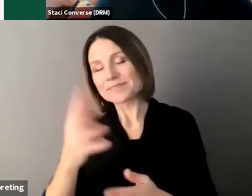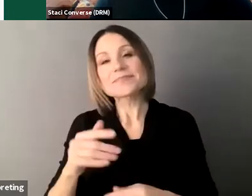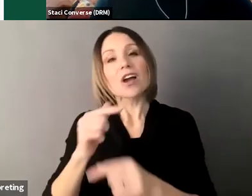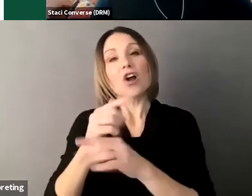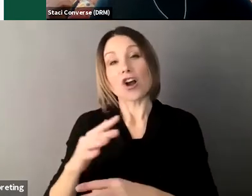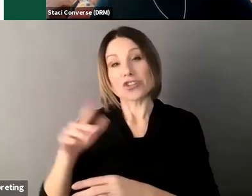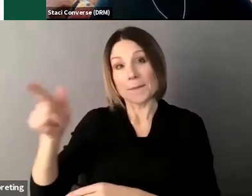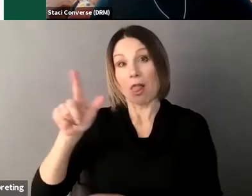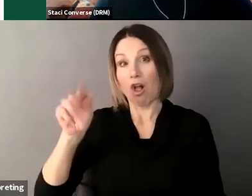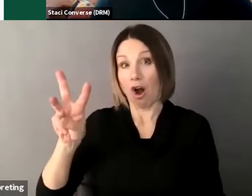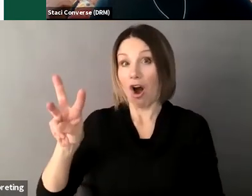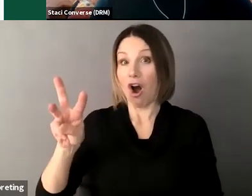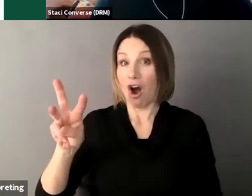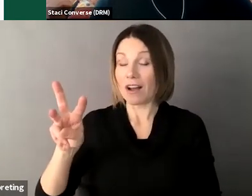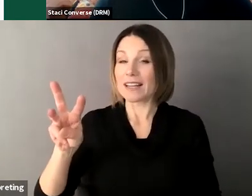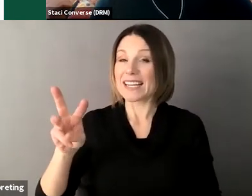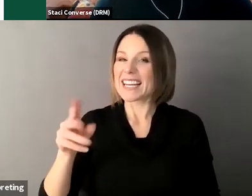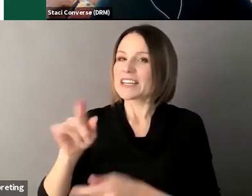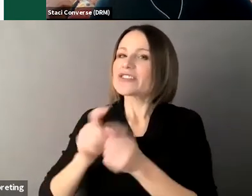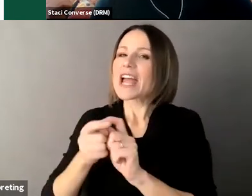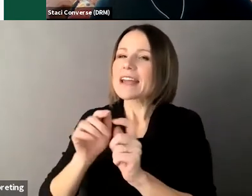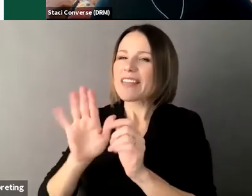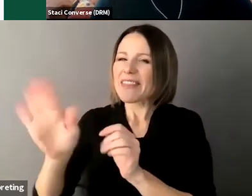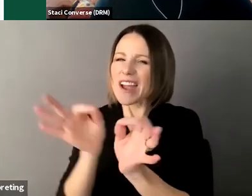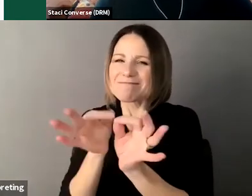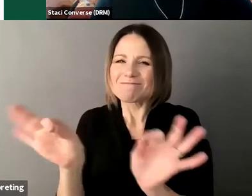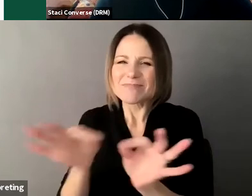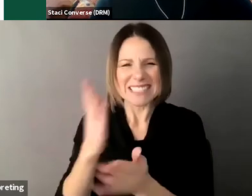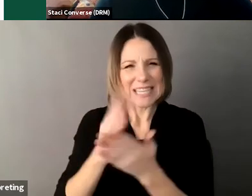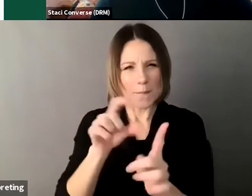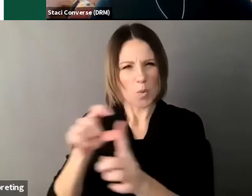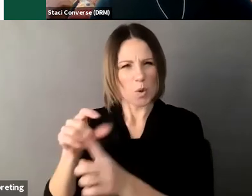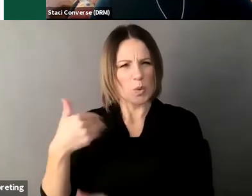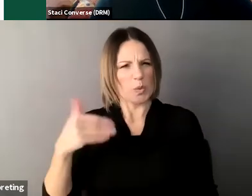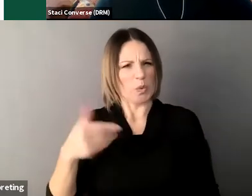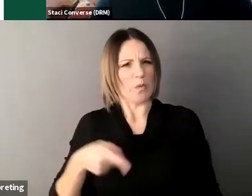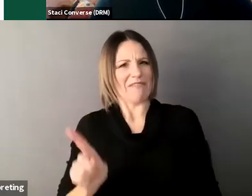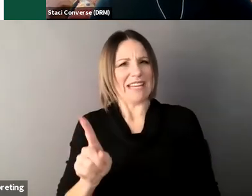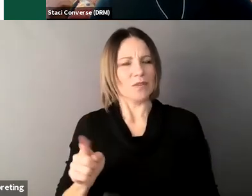the offensive language that was in the previous version one example of that is, um, a person who